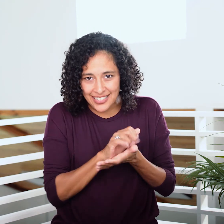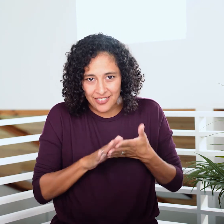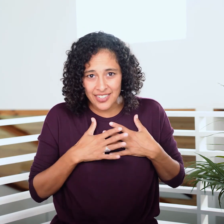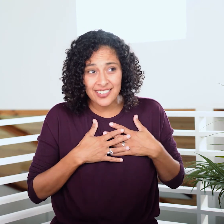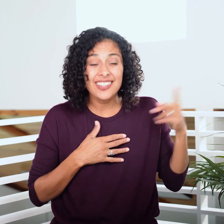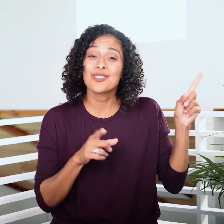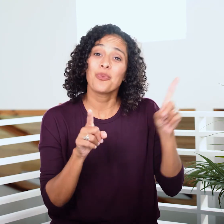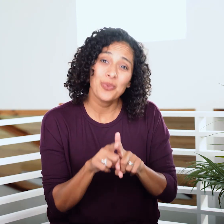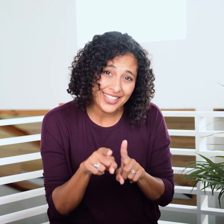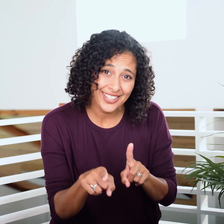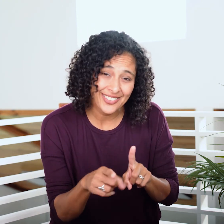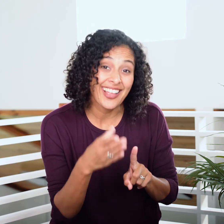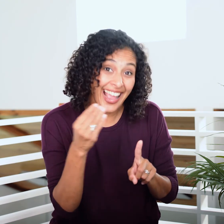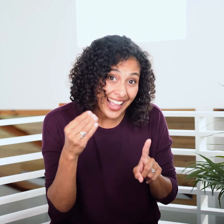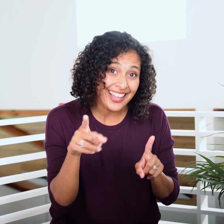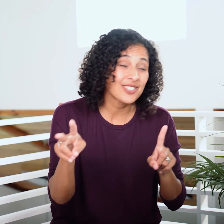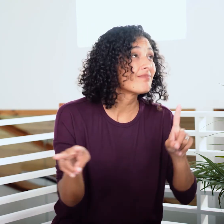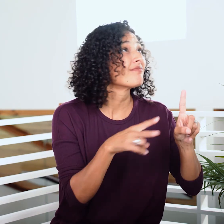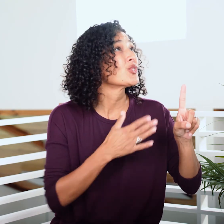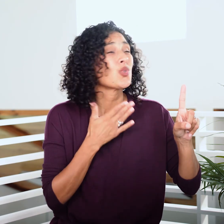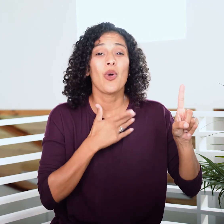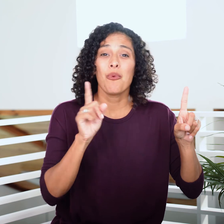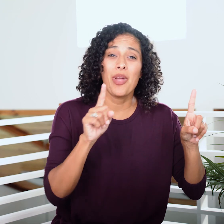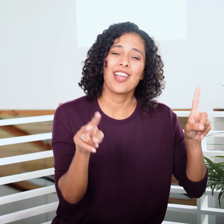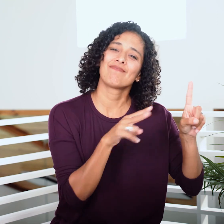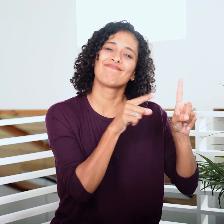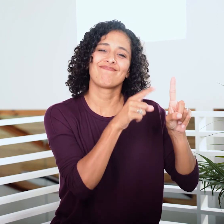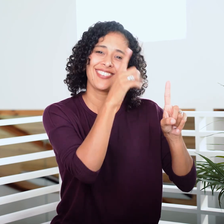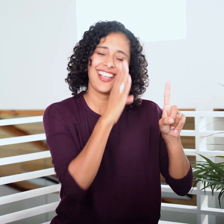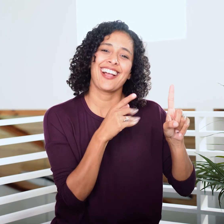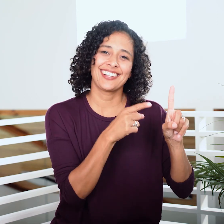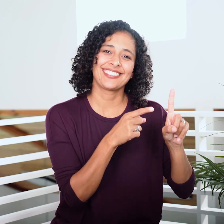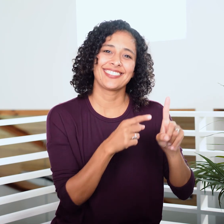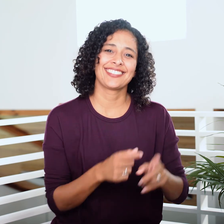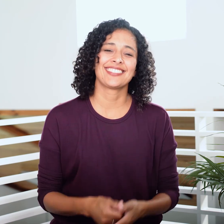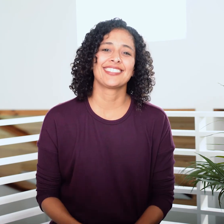He’s with you, and He is where the joy is!